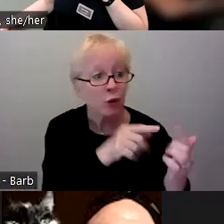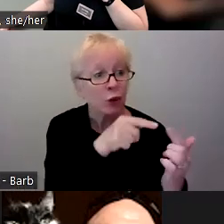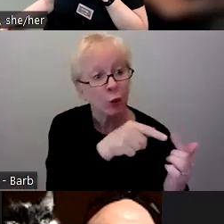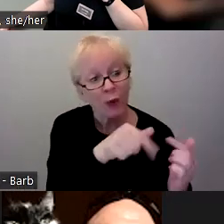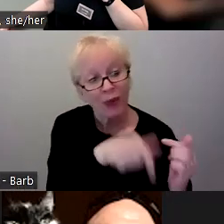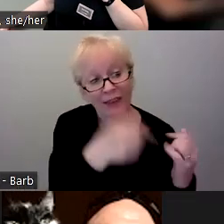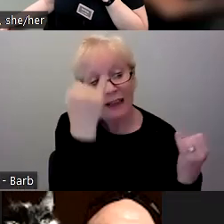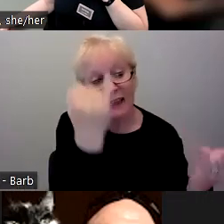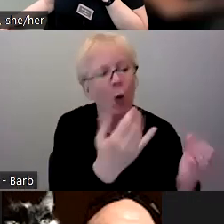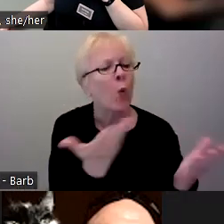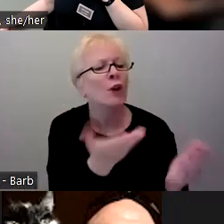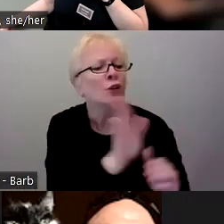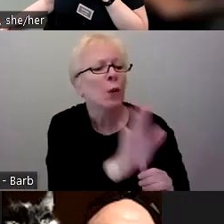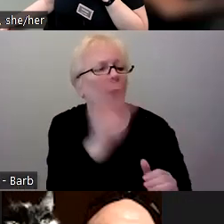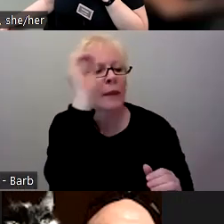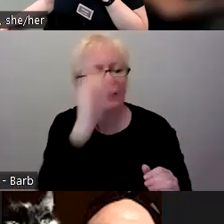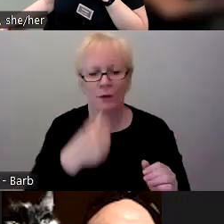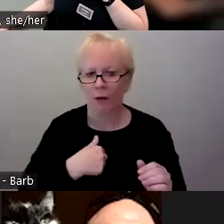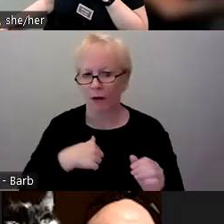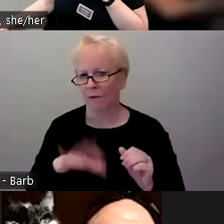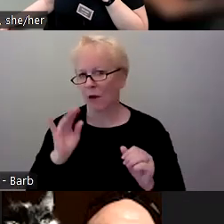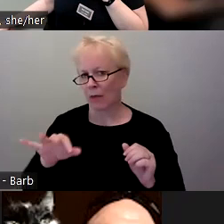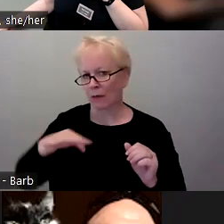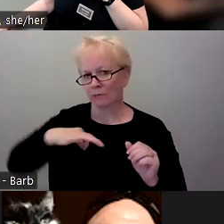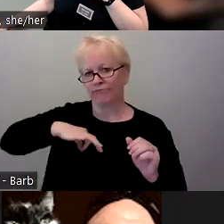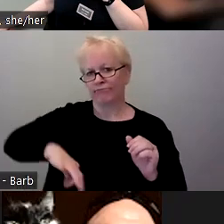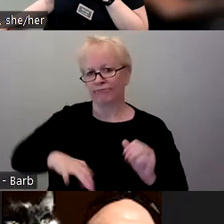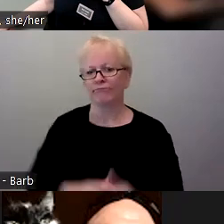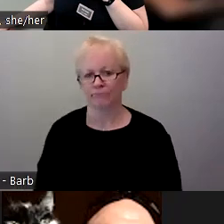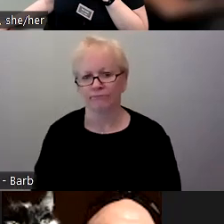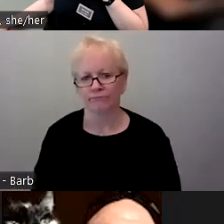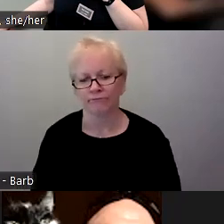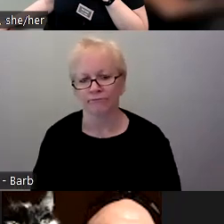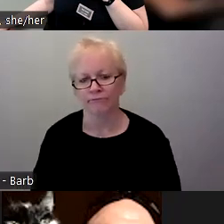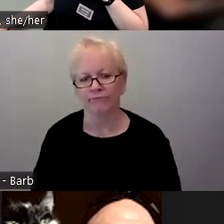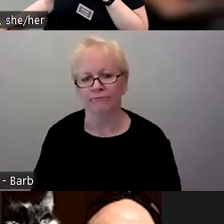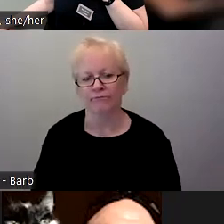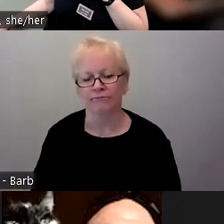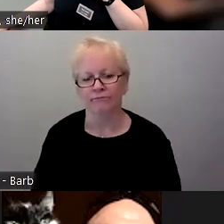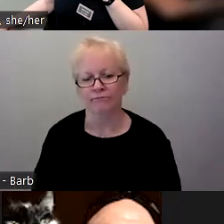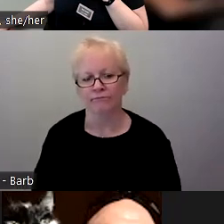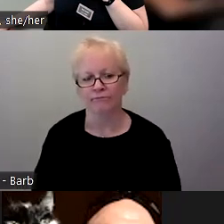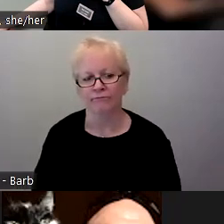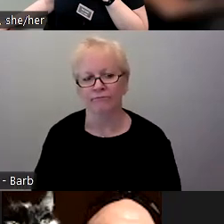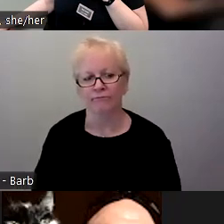So I found that incredibly beneficial.